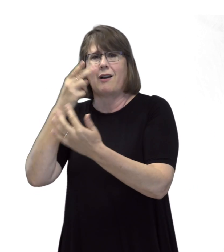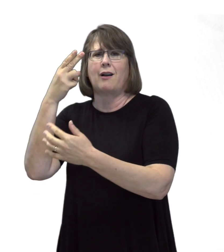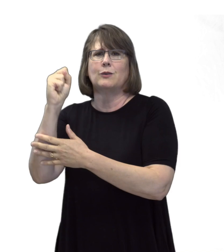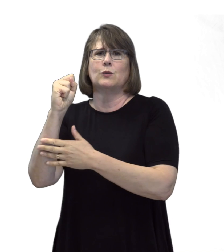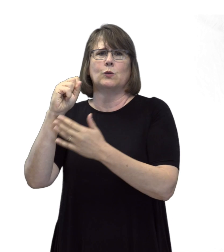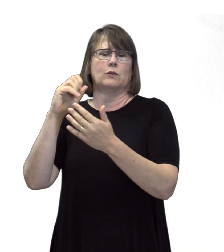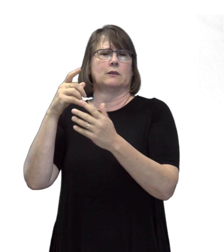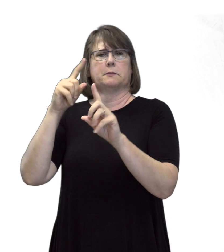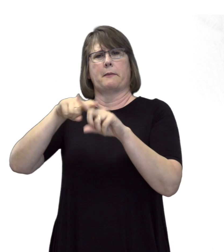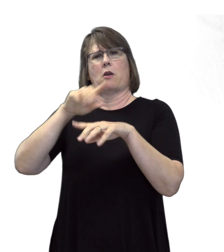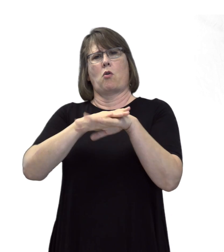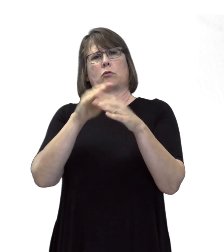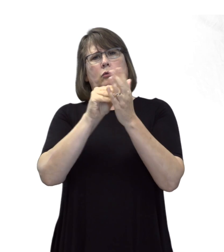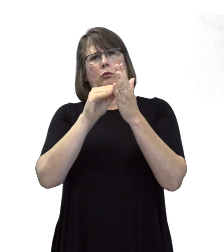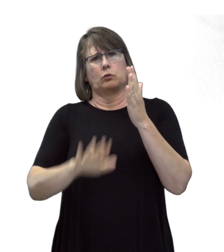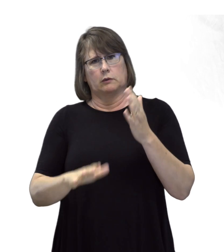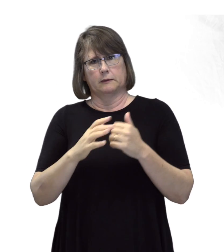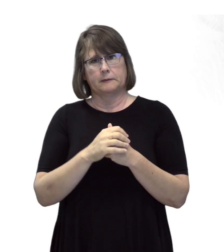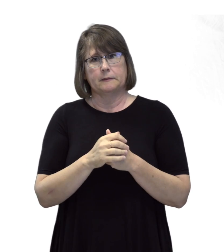or even high school.